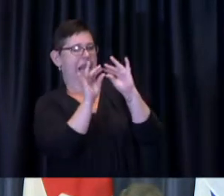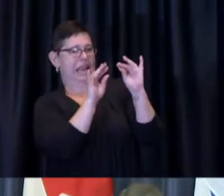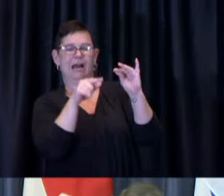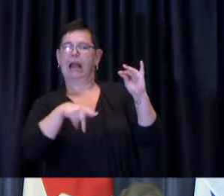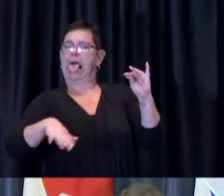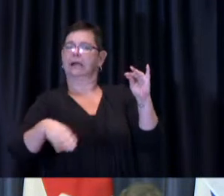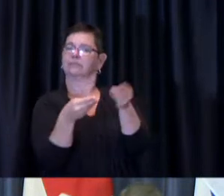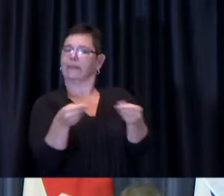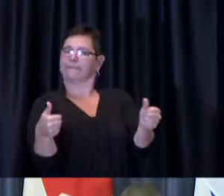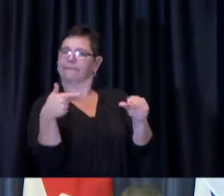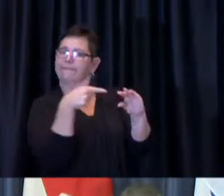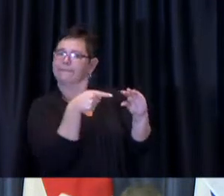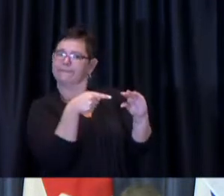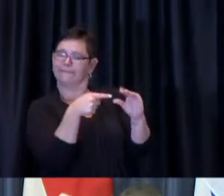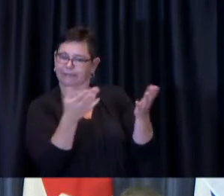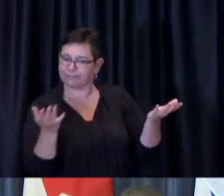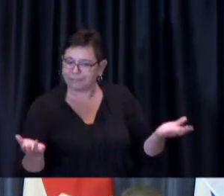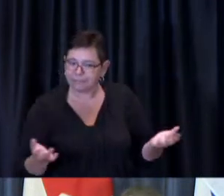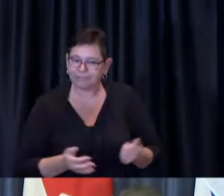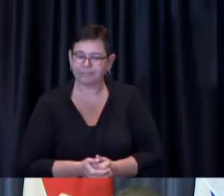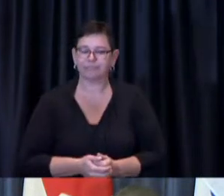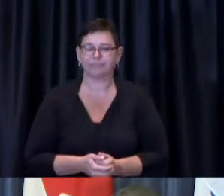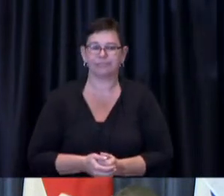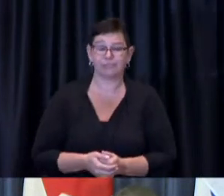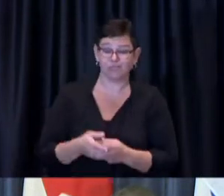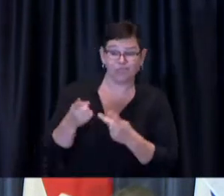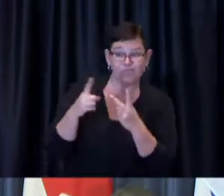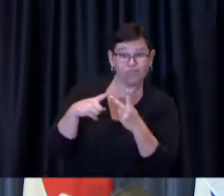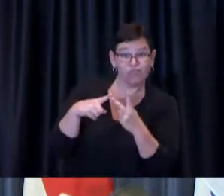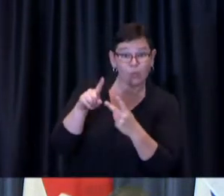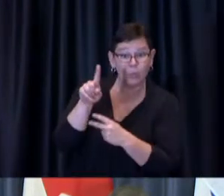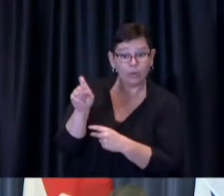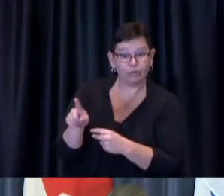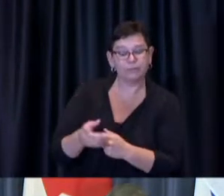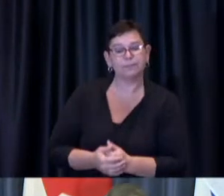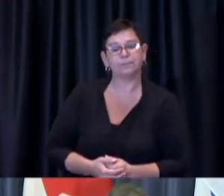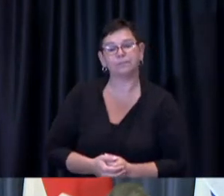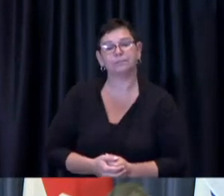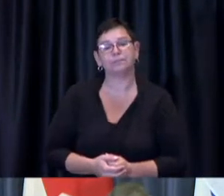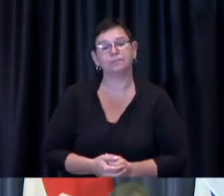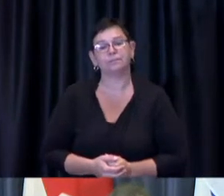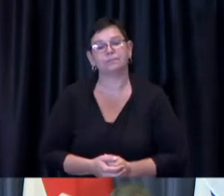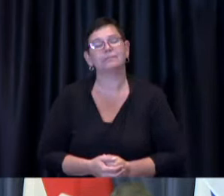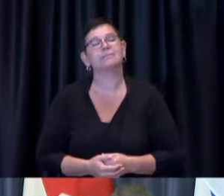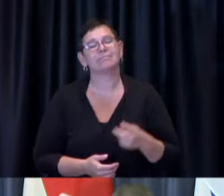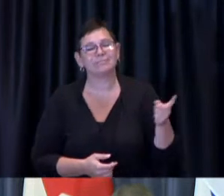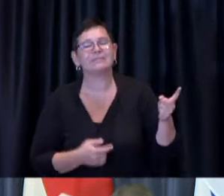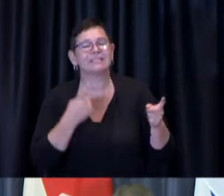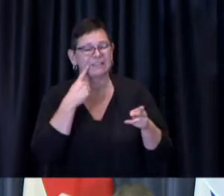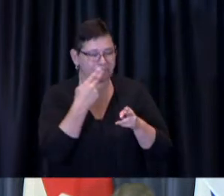follow up Sean uh yes uh you mentioned breakthrough infections Dr. de Villa earlier on